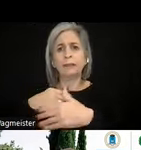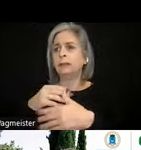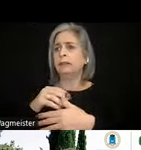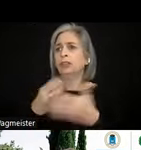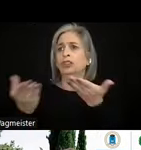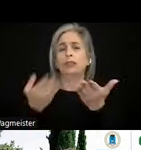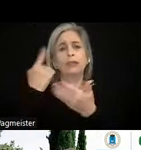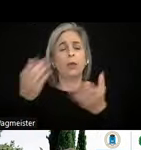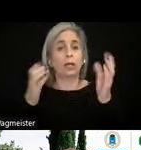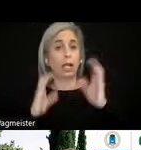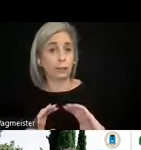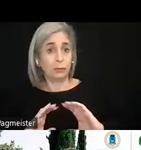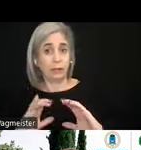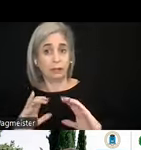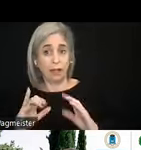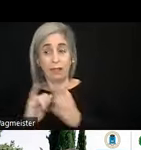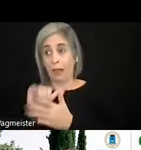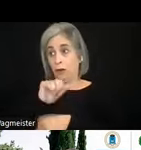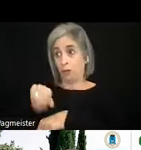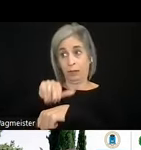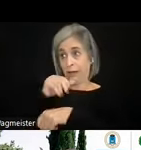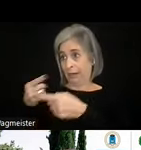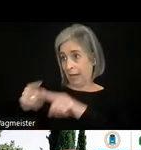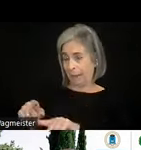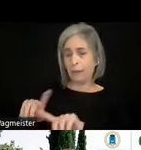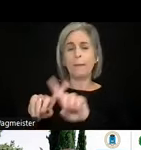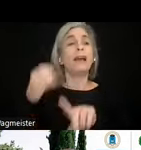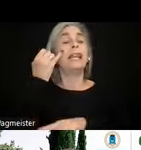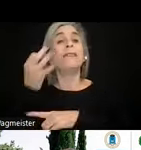something that normally doesn't happen. But if they have, they have to meet Chapter 12.